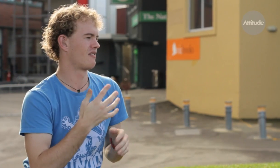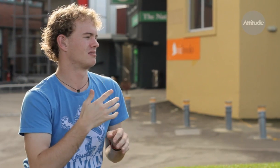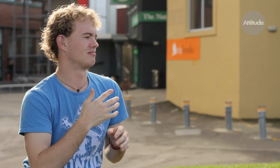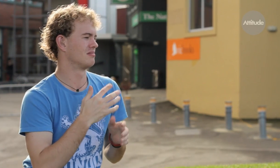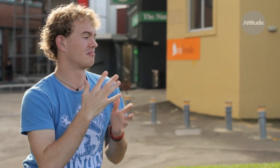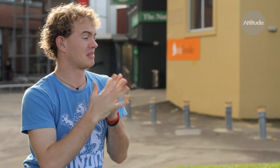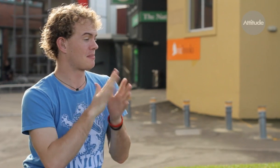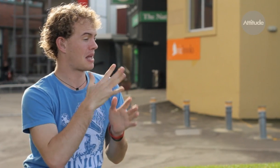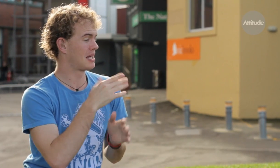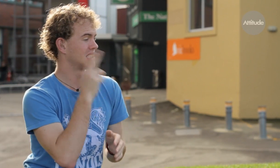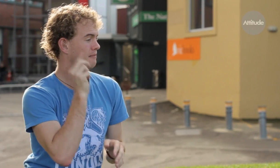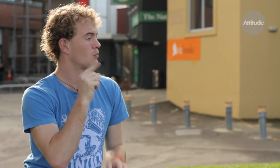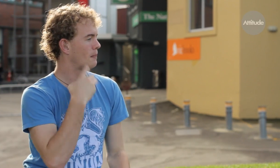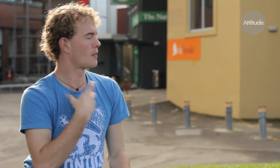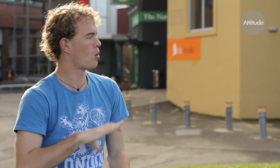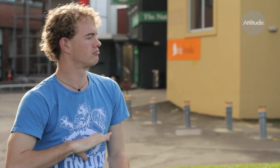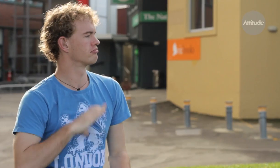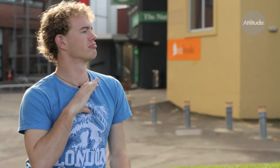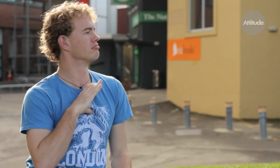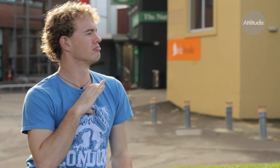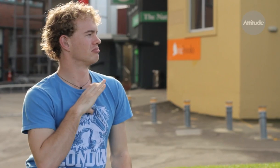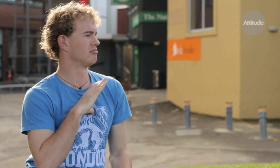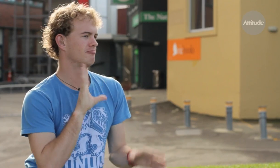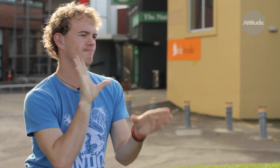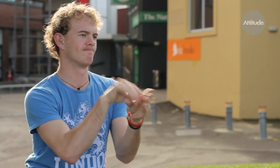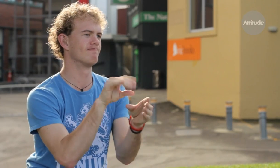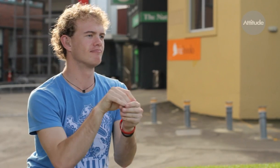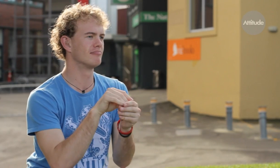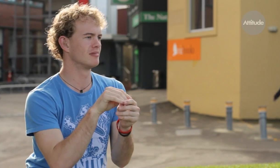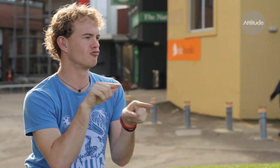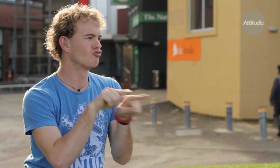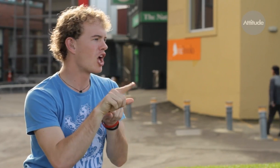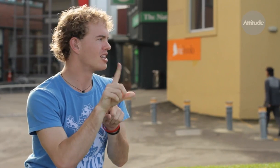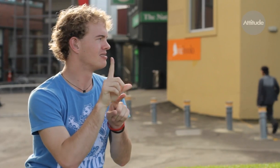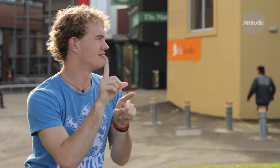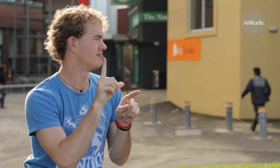being more confident to be involved in different things, which at the moment, they think they